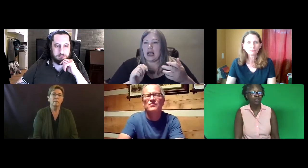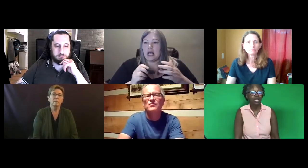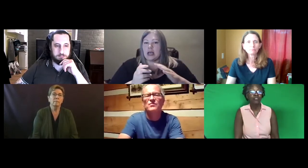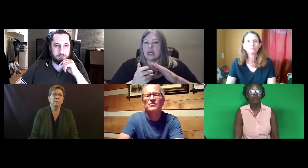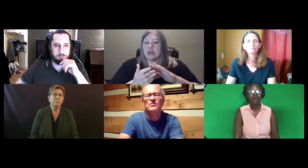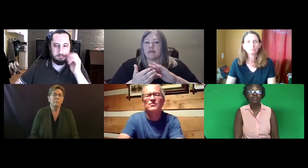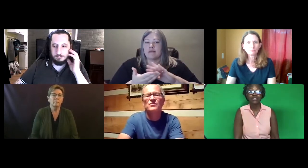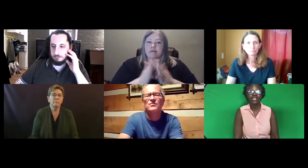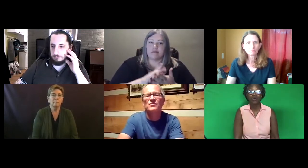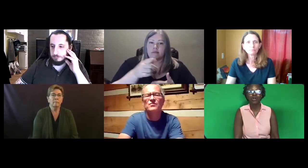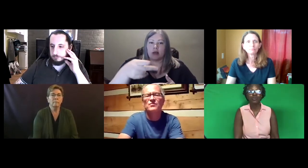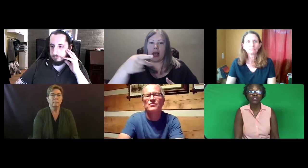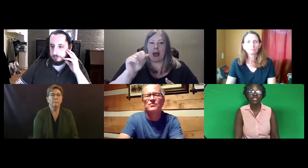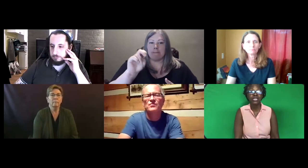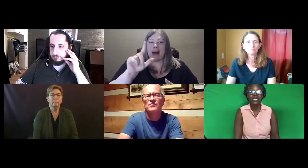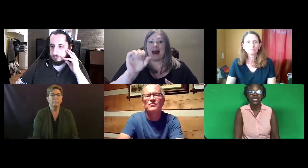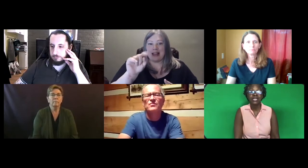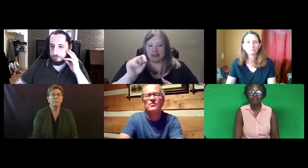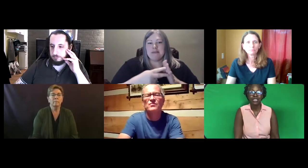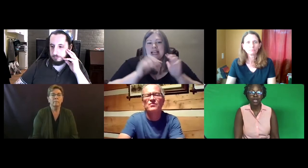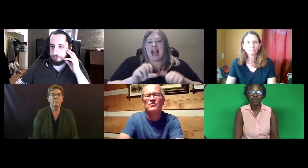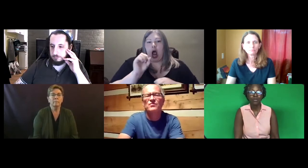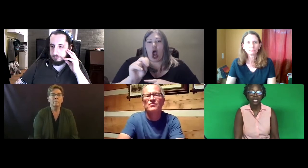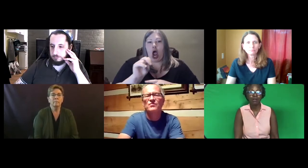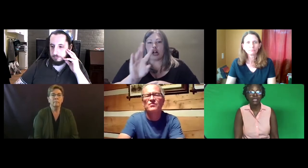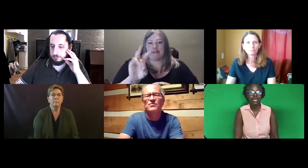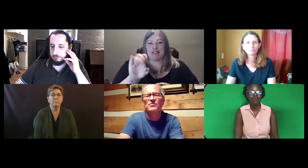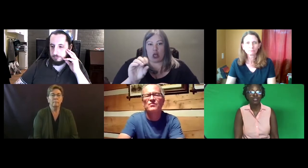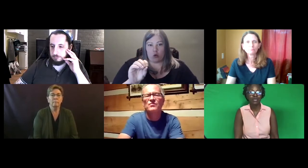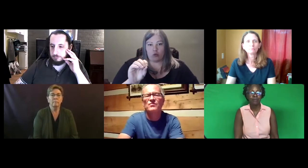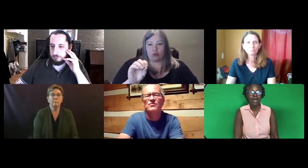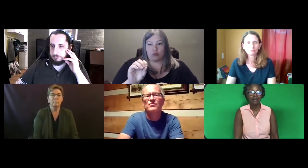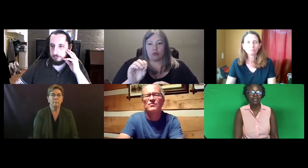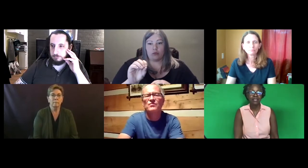If you would rather sign your own question, let me know, and I will enable you as a panelist.